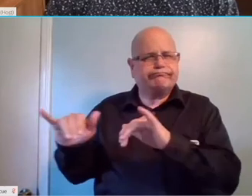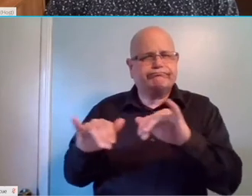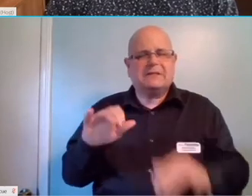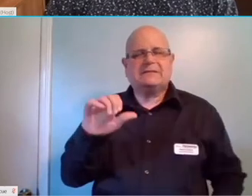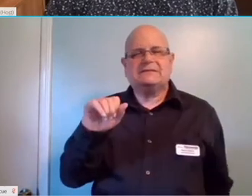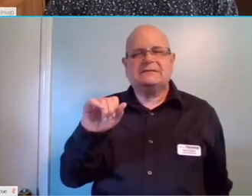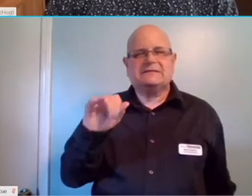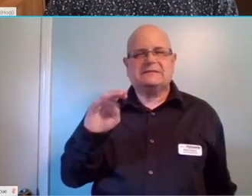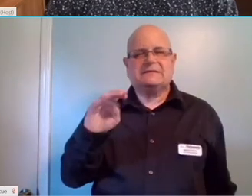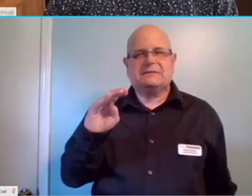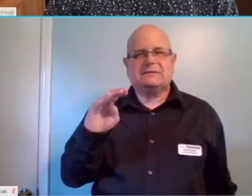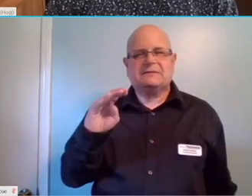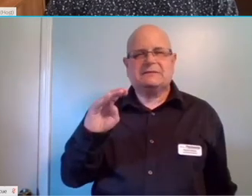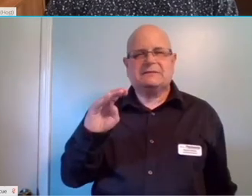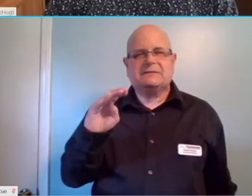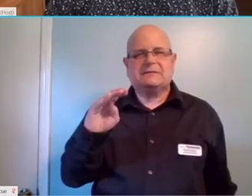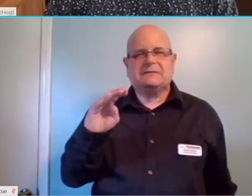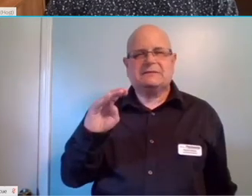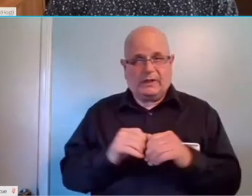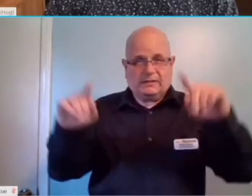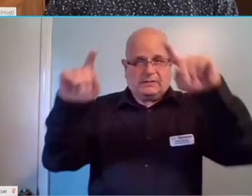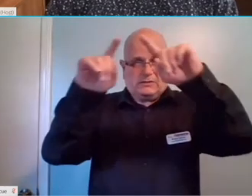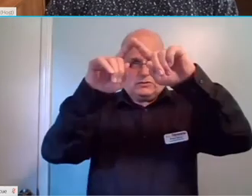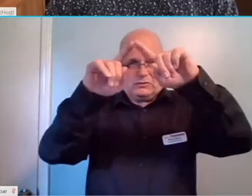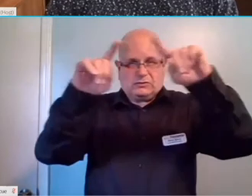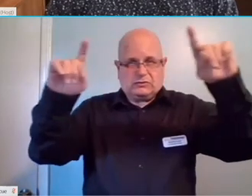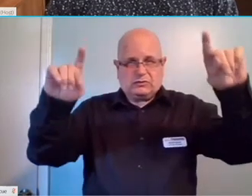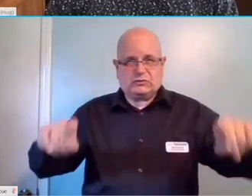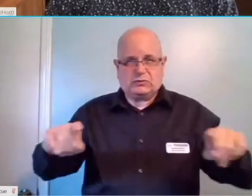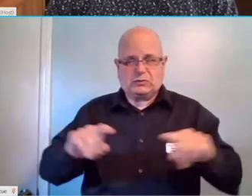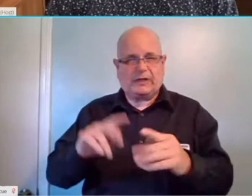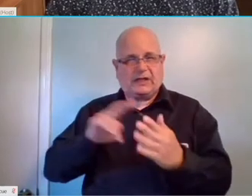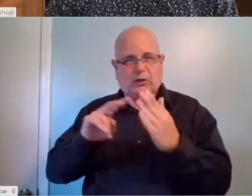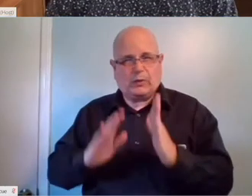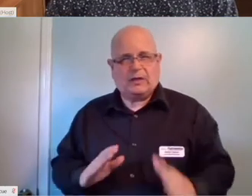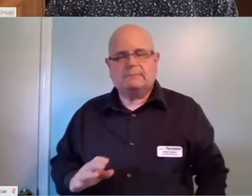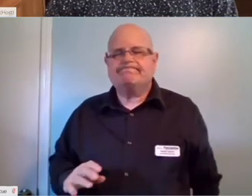That's a good question. I'm not sure off the top of my head.